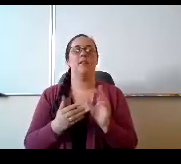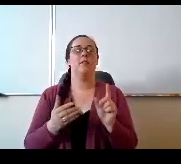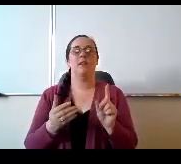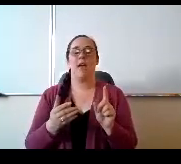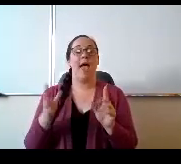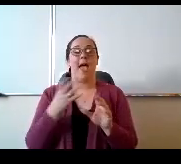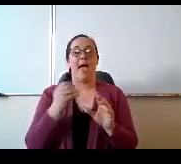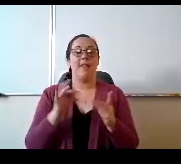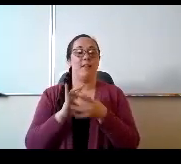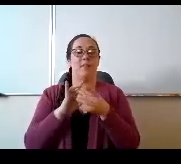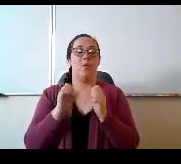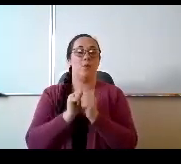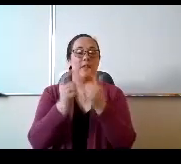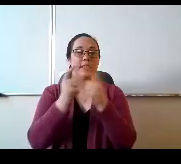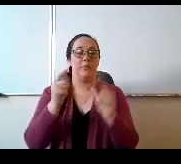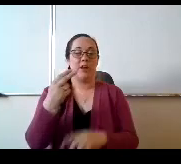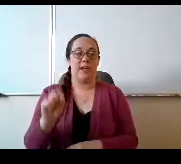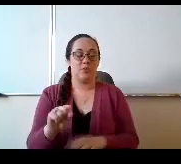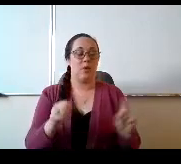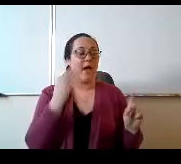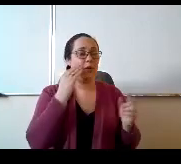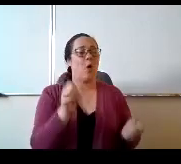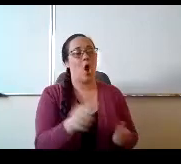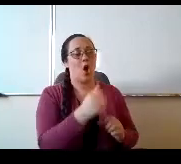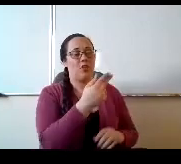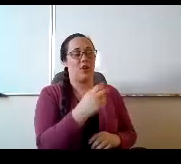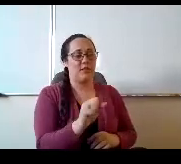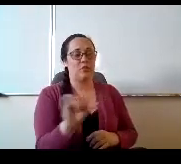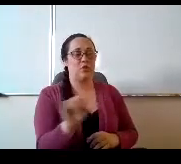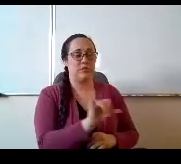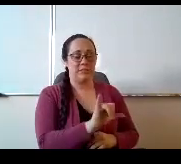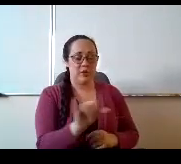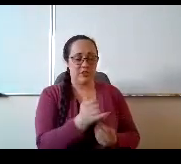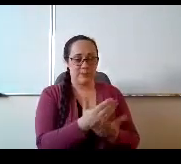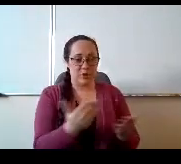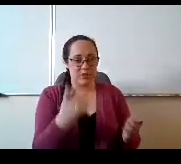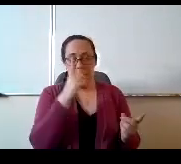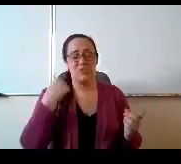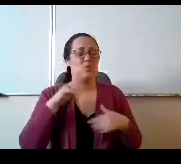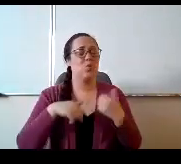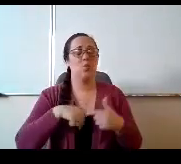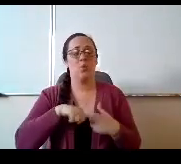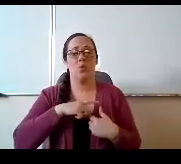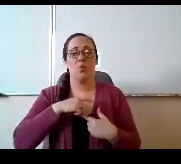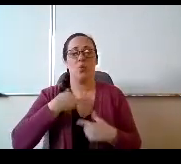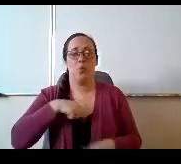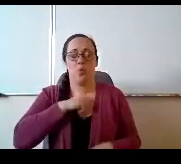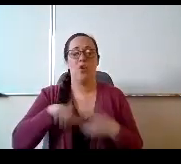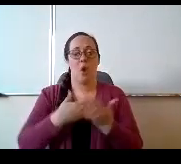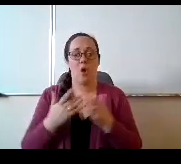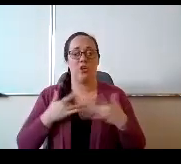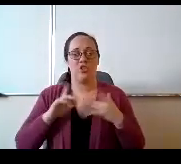I know other middle schools are doing similar things there because we are all concerned with with band, yeah.